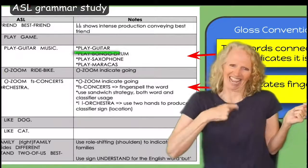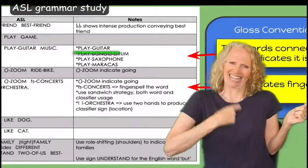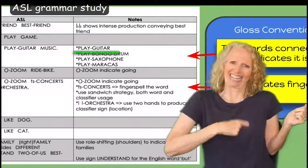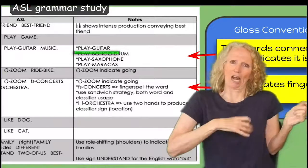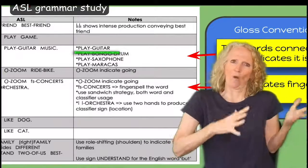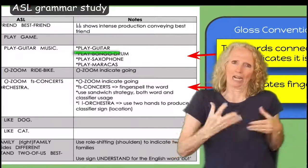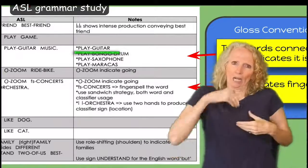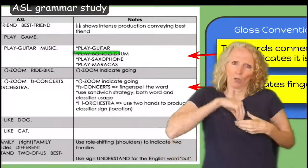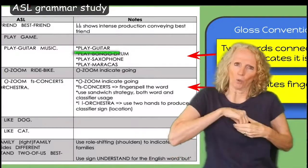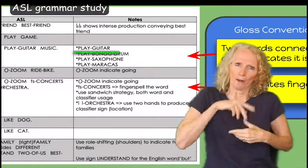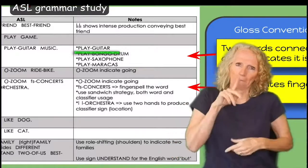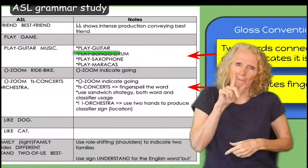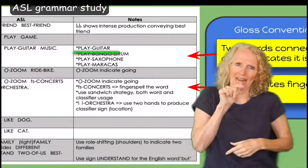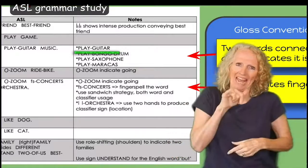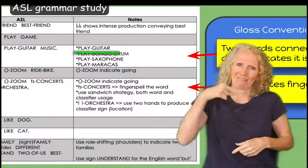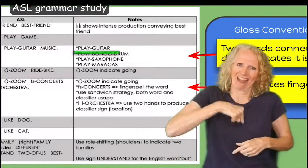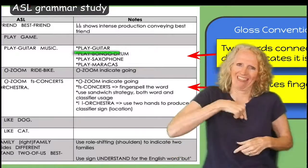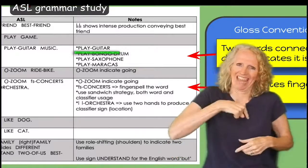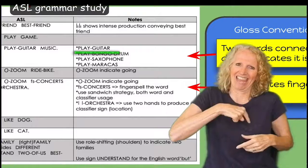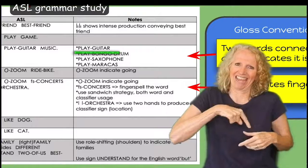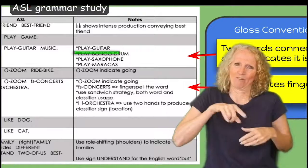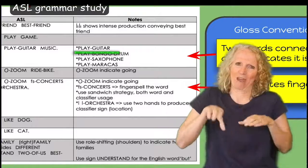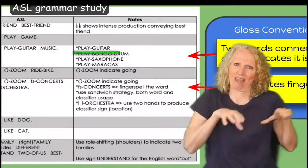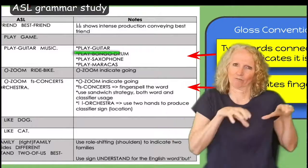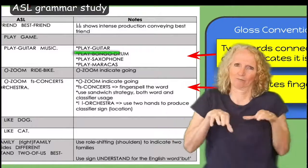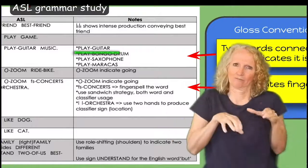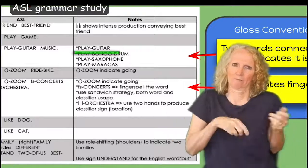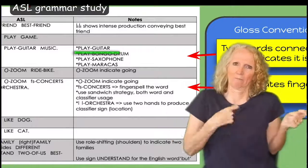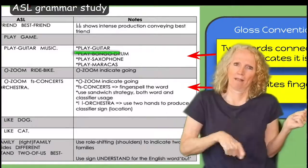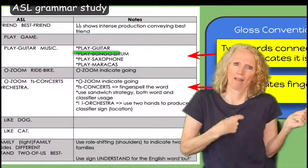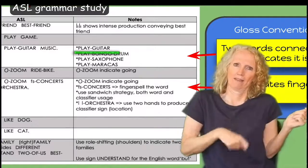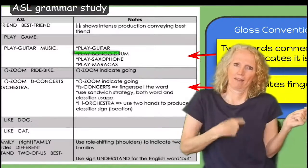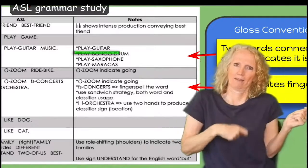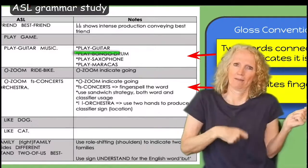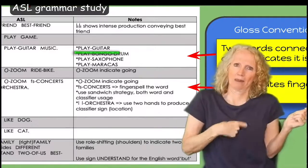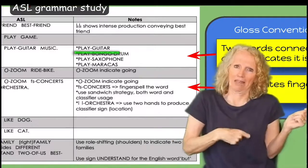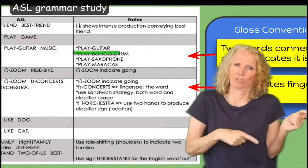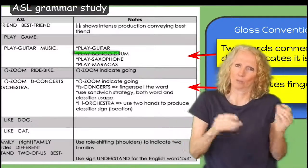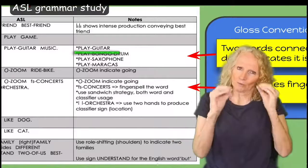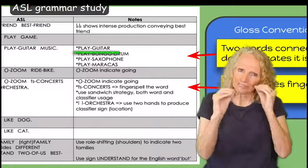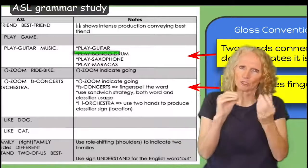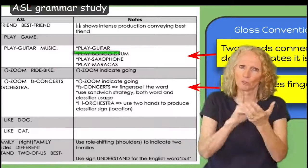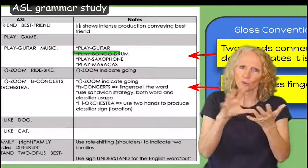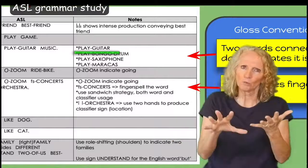the act of showing you playing the guitar